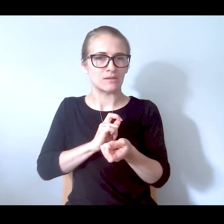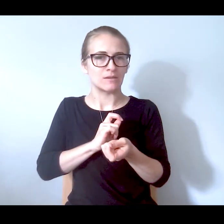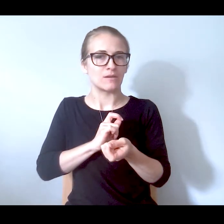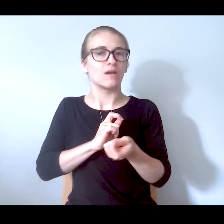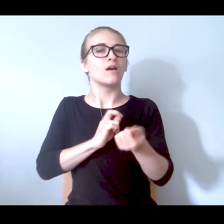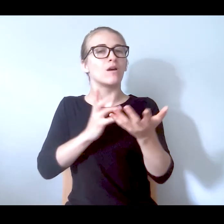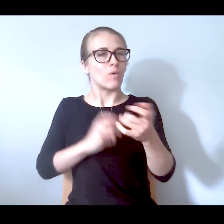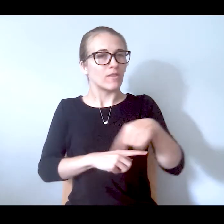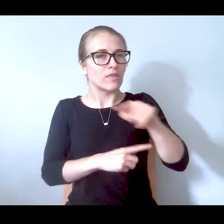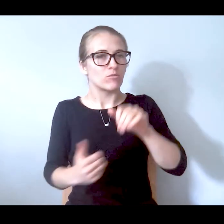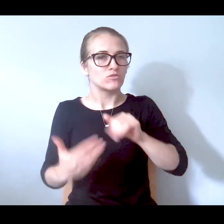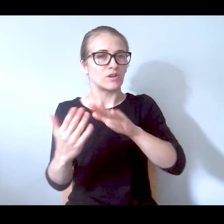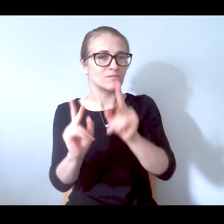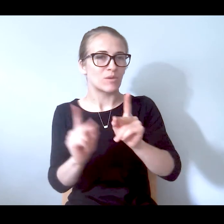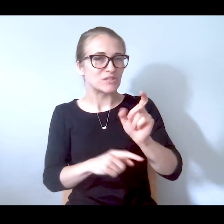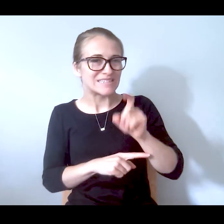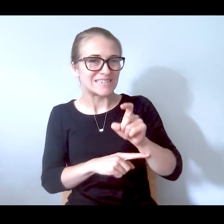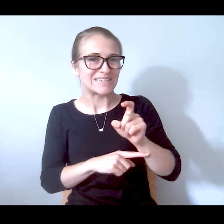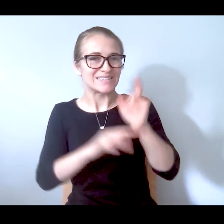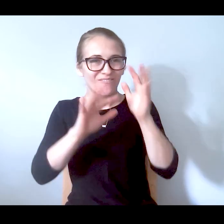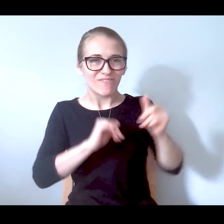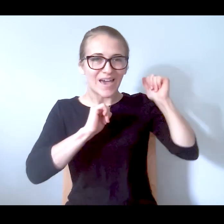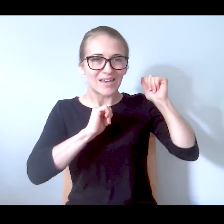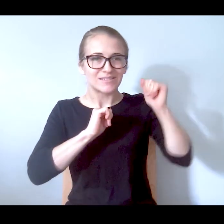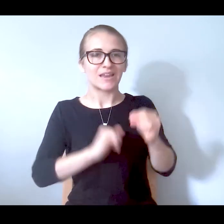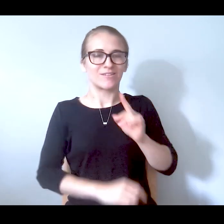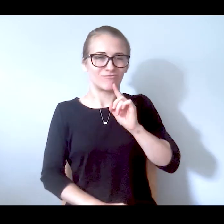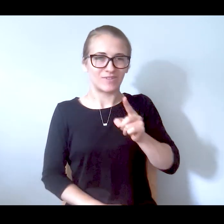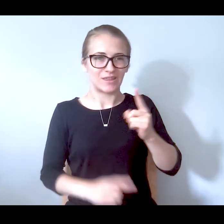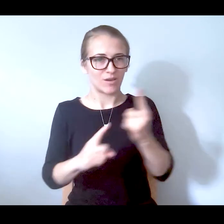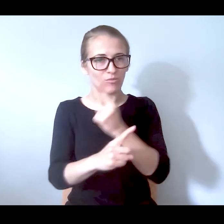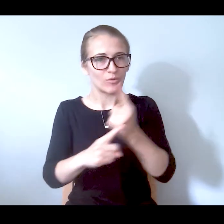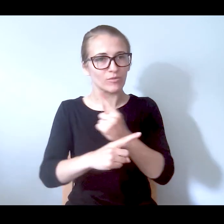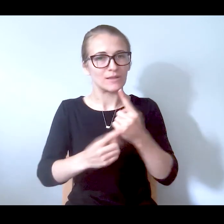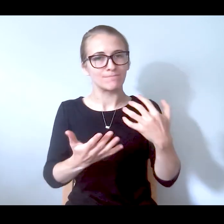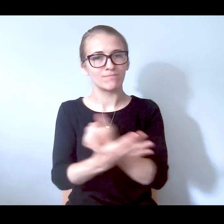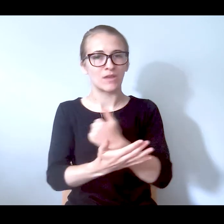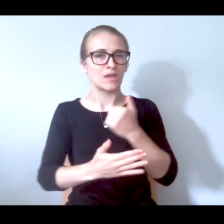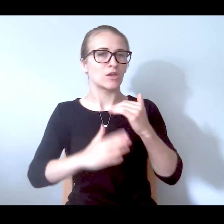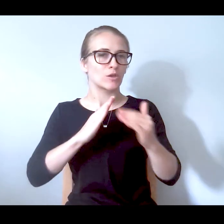tweak it so that they are addressing people's needs in a timely manner and that they are actually